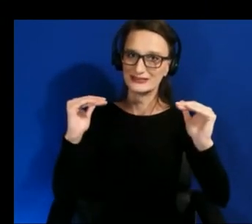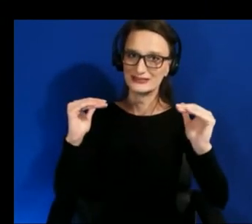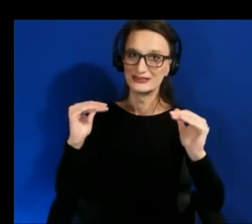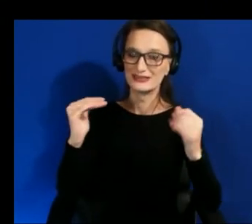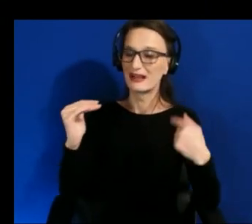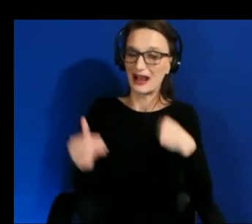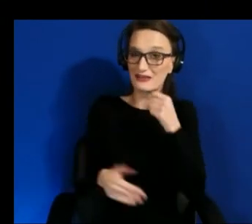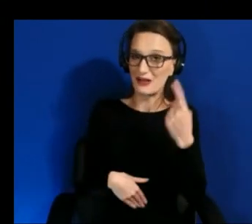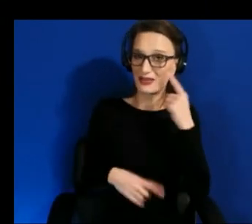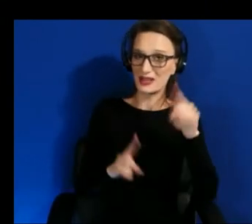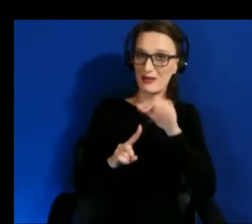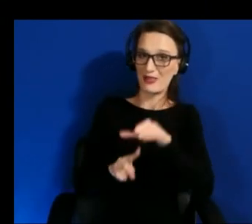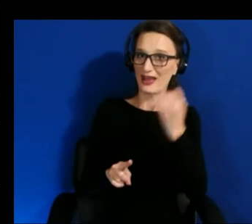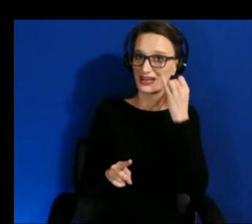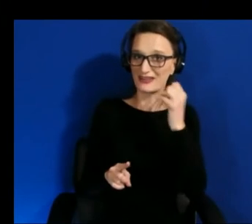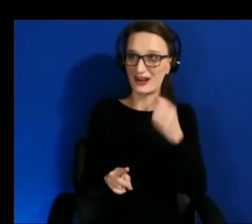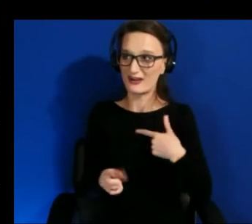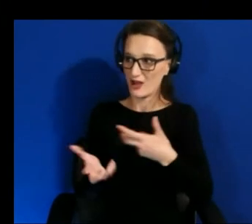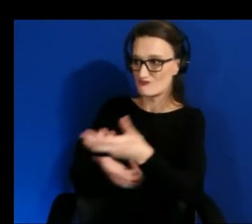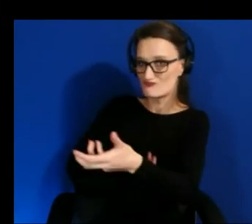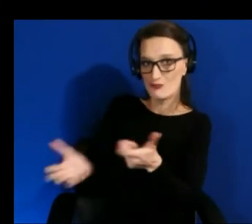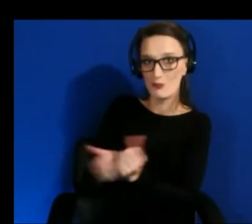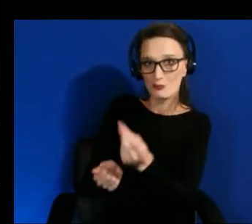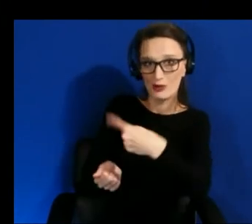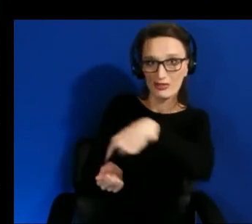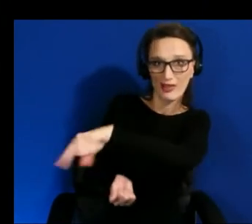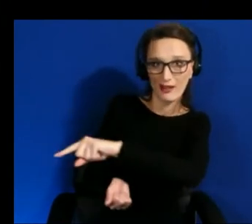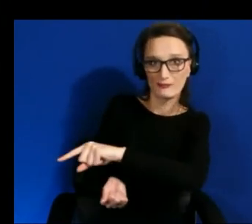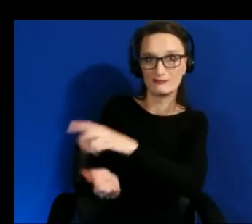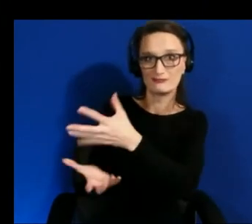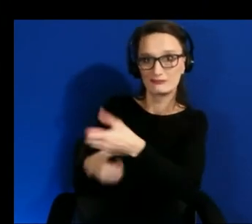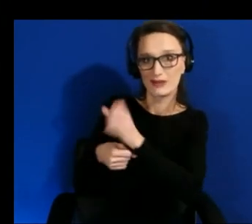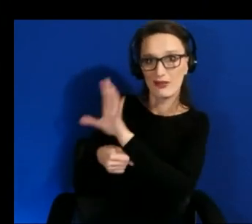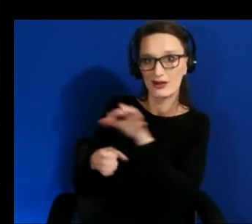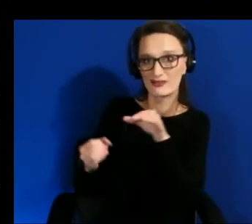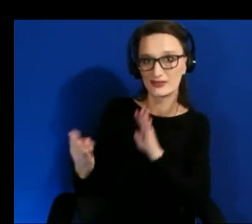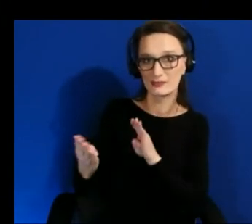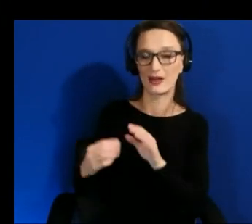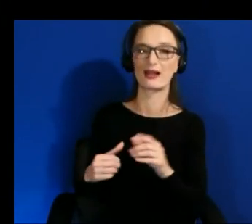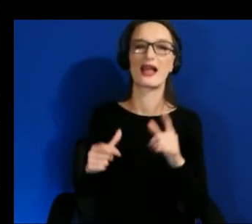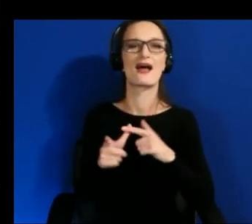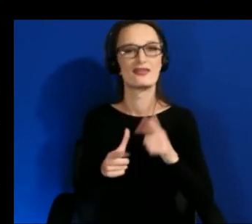and then of course i did the official user studies with people and doing you